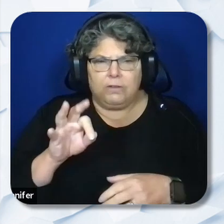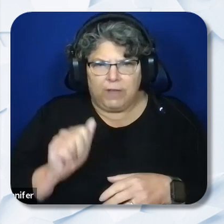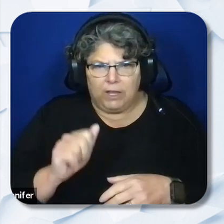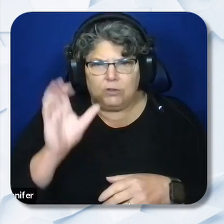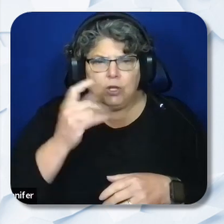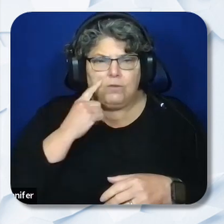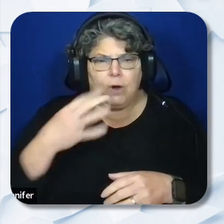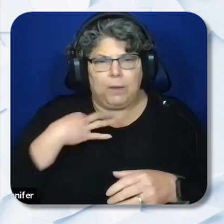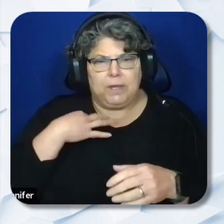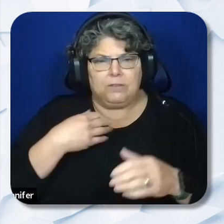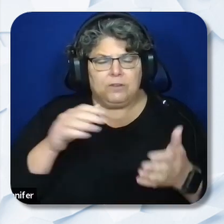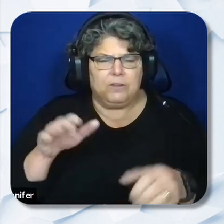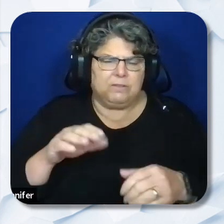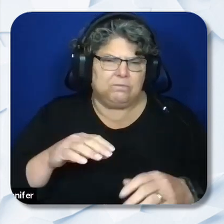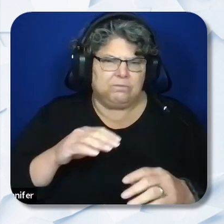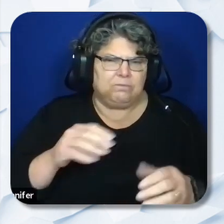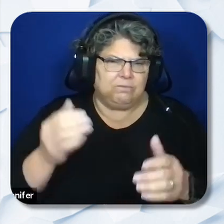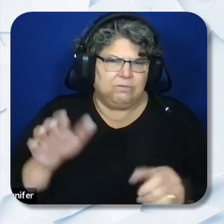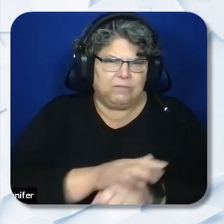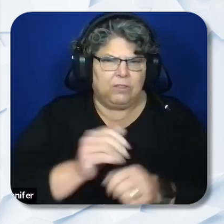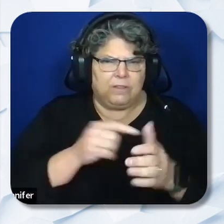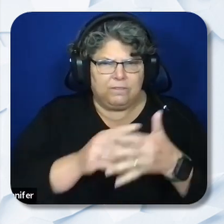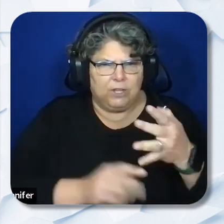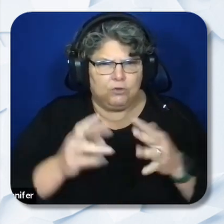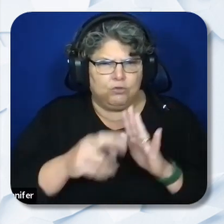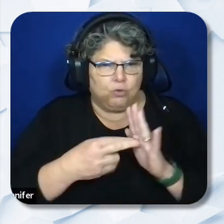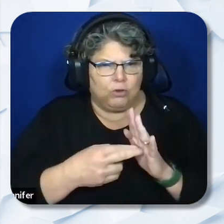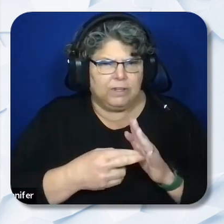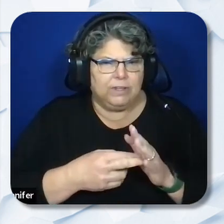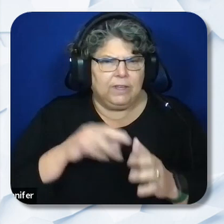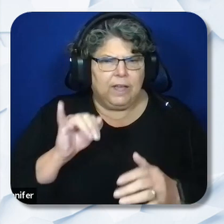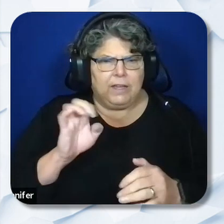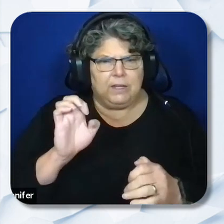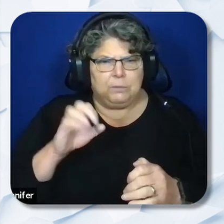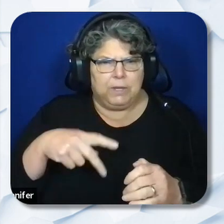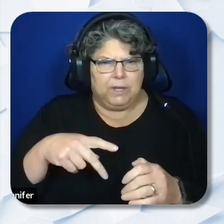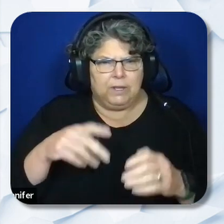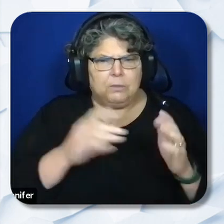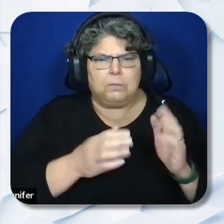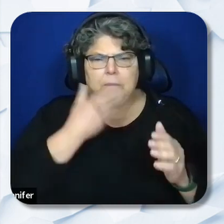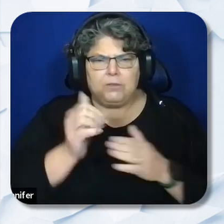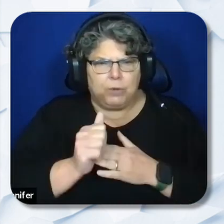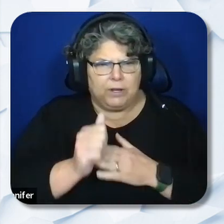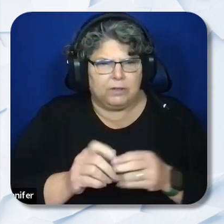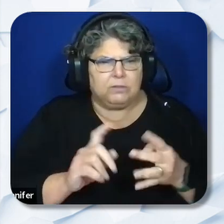following roles. Individualized Education Plan Best Practices (1 lead) Universal Design for